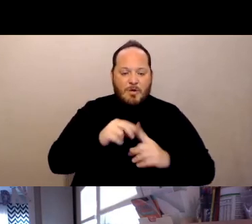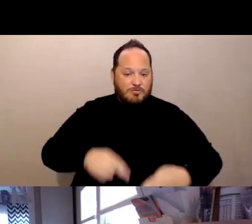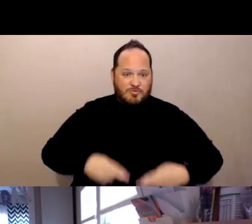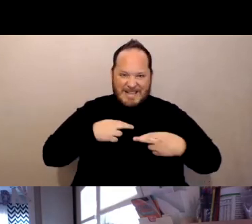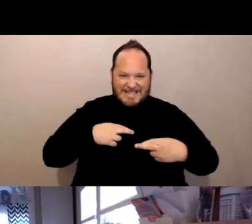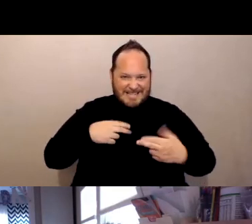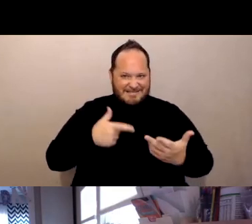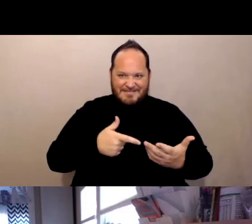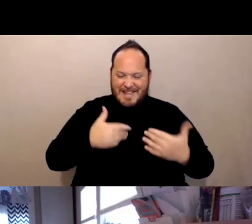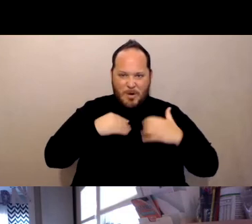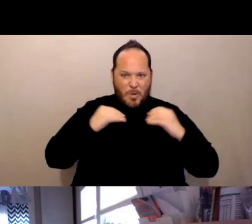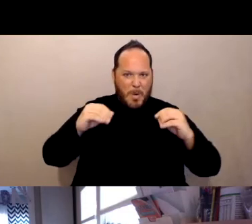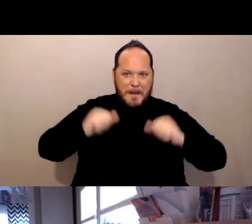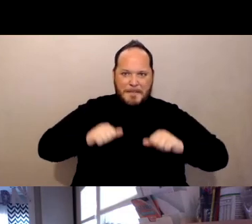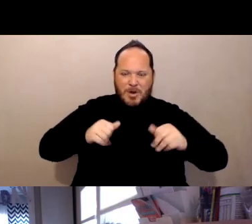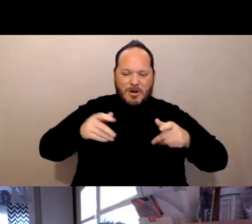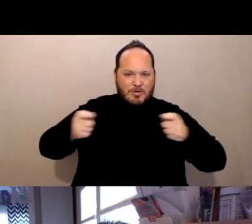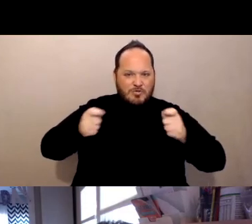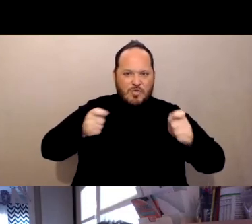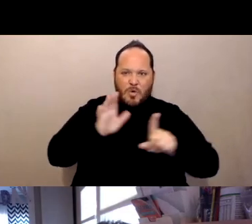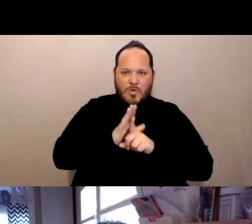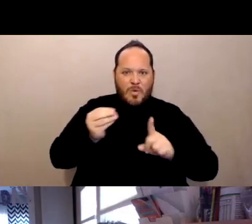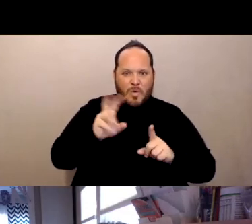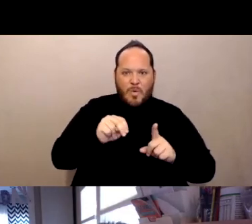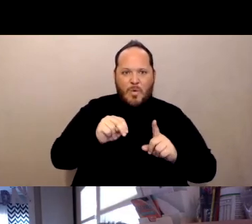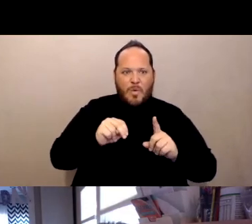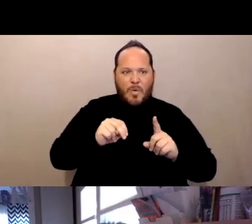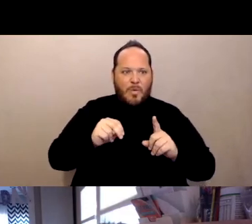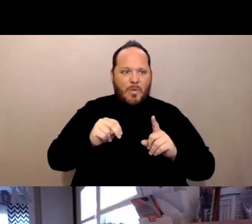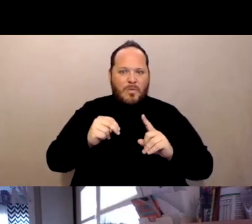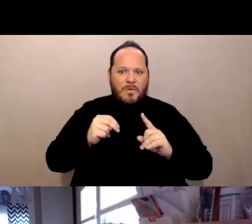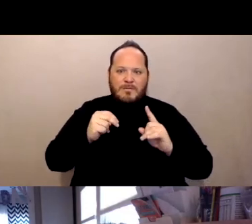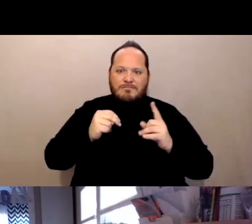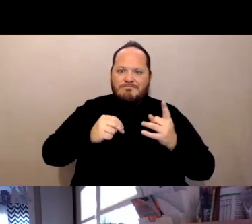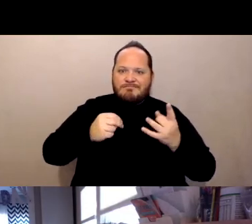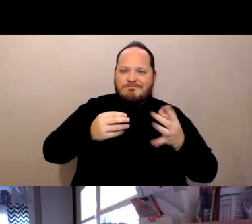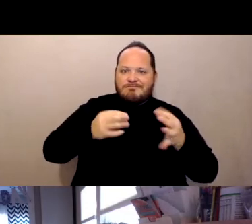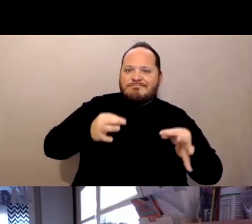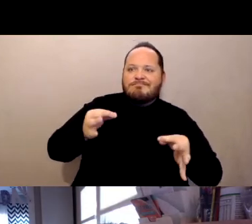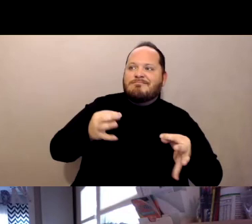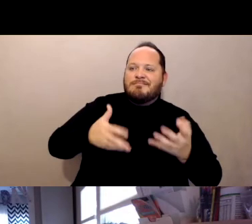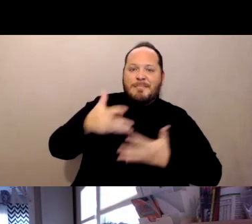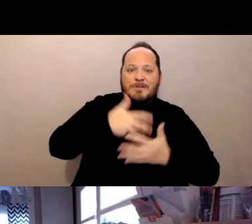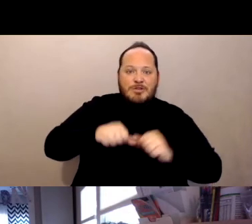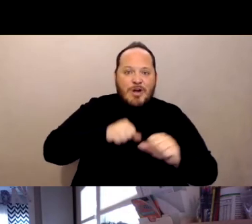take any control over their own ability to mix with one another and to see their loved ones